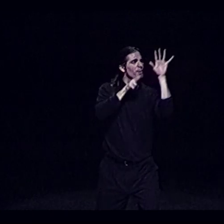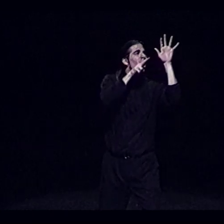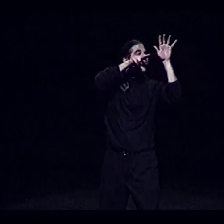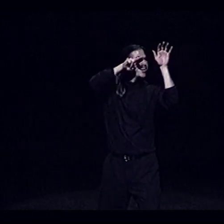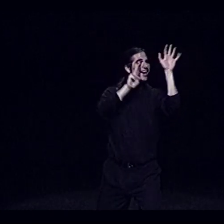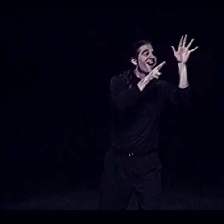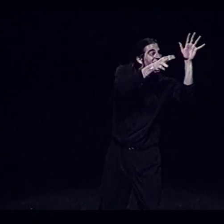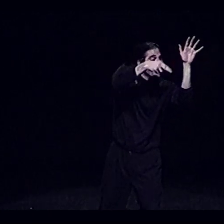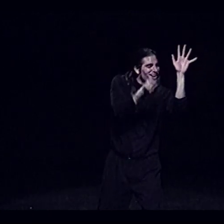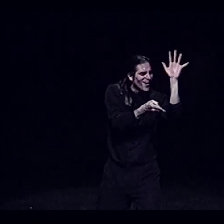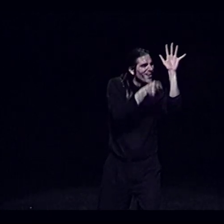A tree